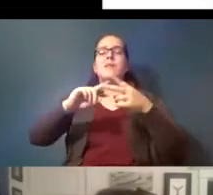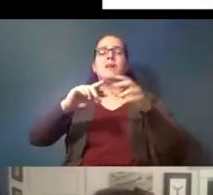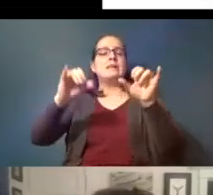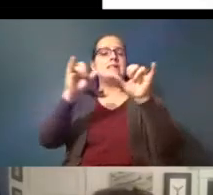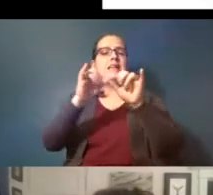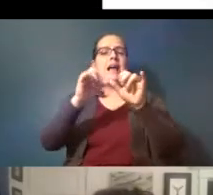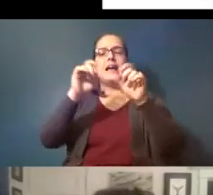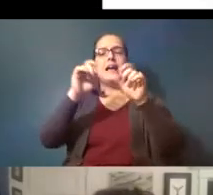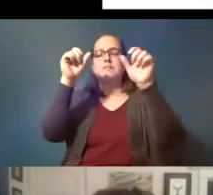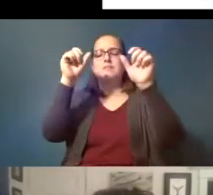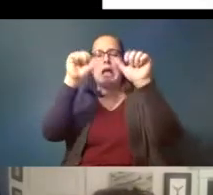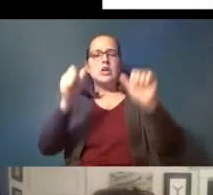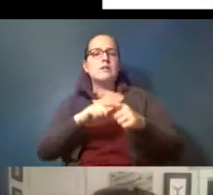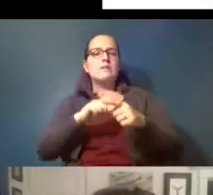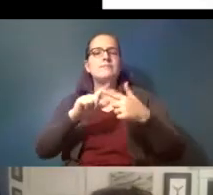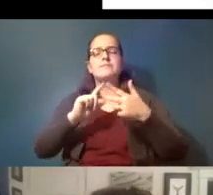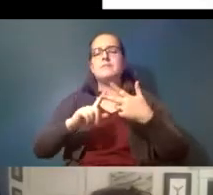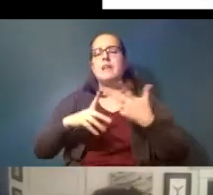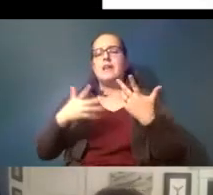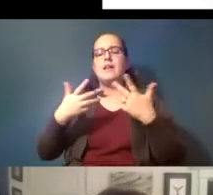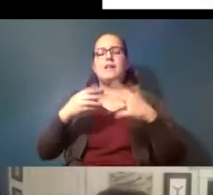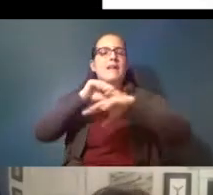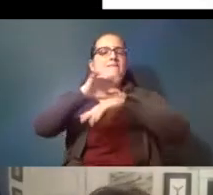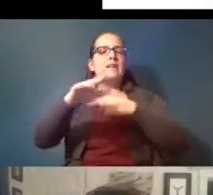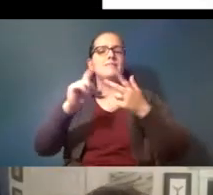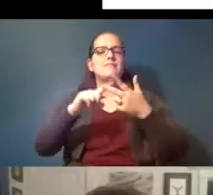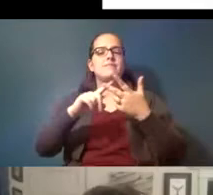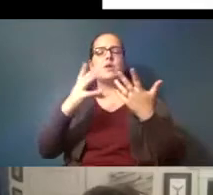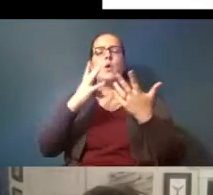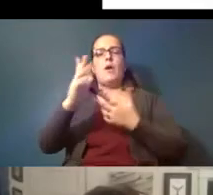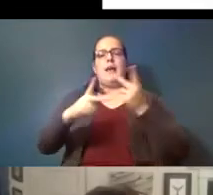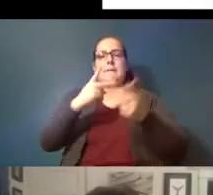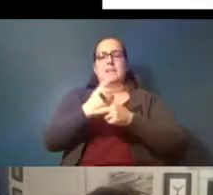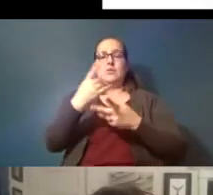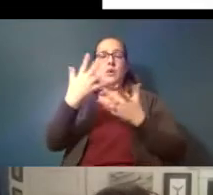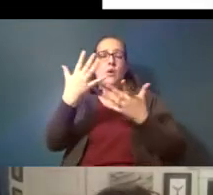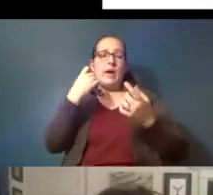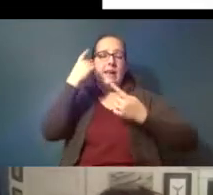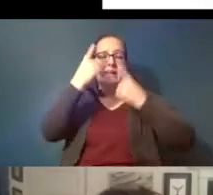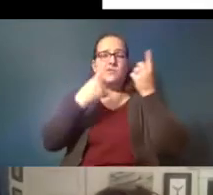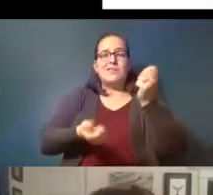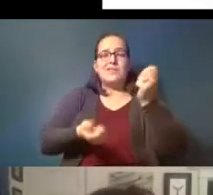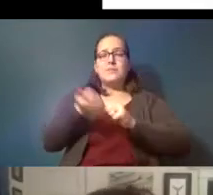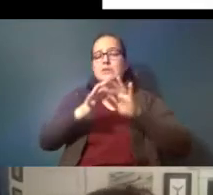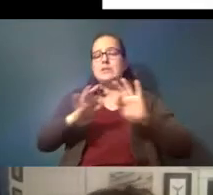know what are the effects what species do you want to consider to be most important you know